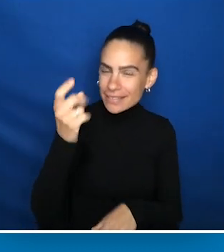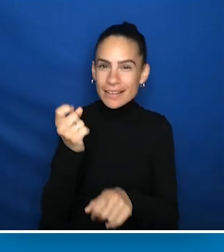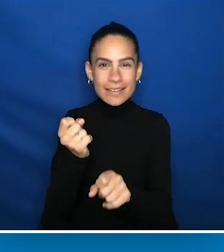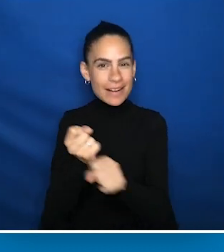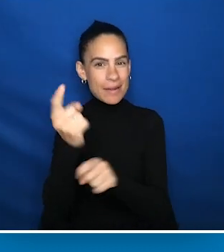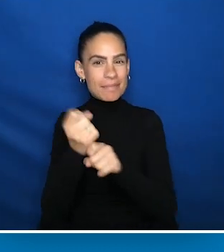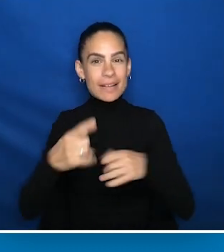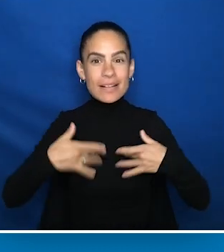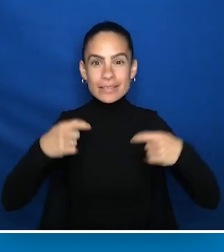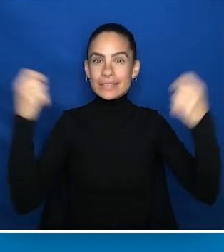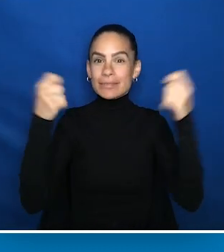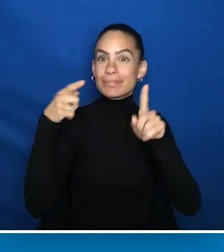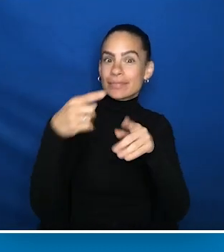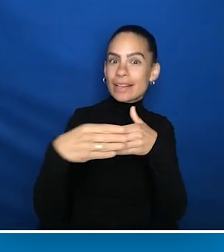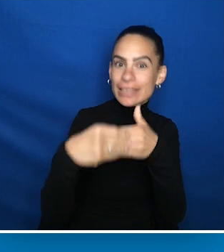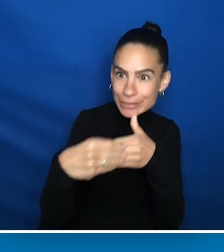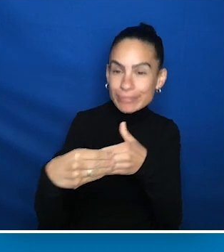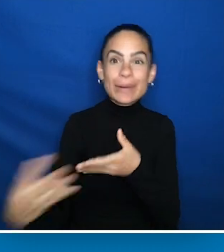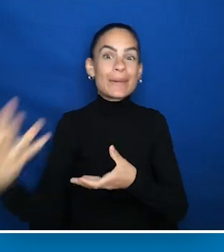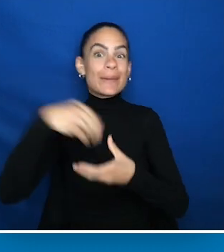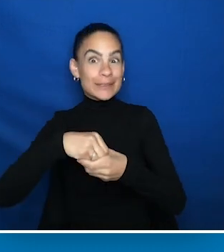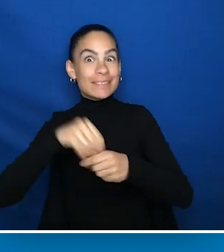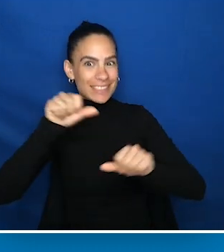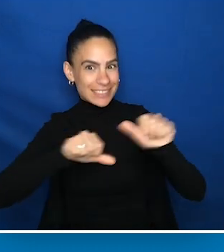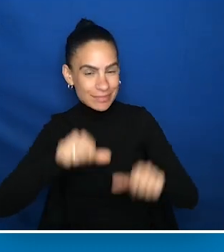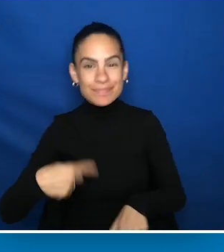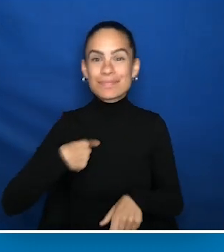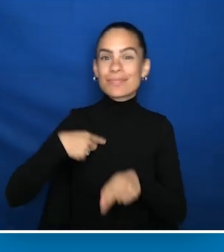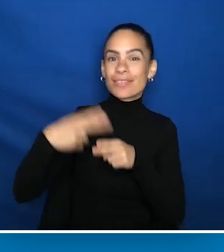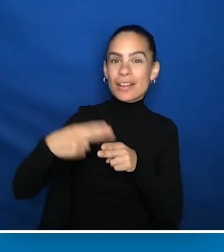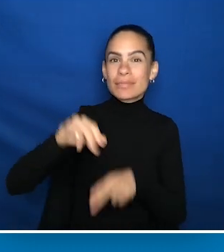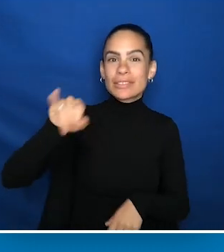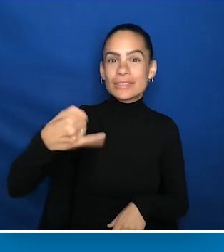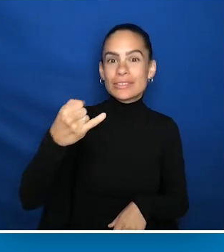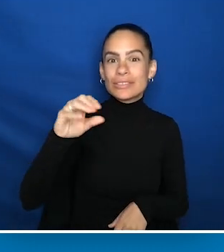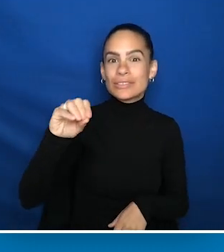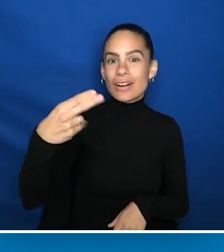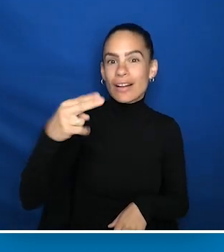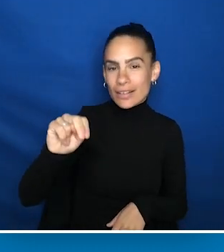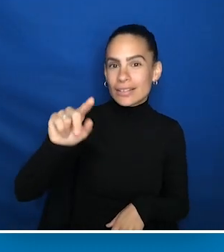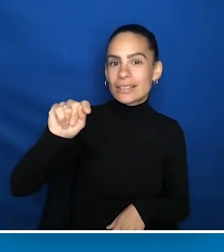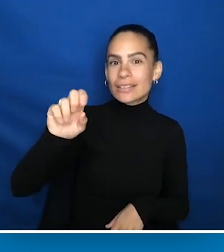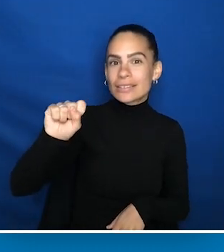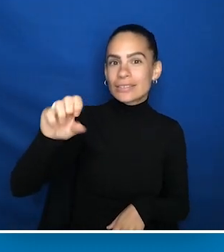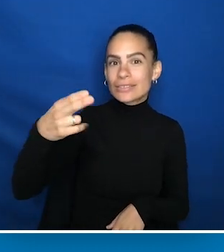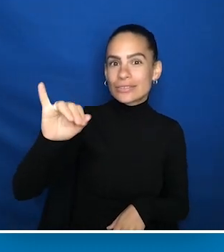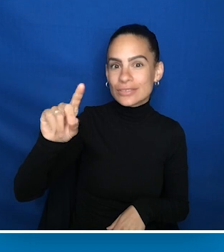Celebrating Leadership in Inclusive Science. My name is John Tschida. I'm a white man with graying, short hair and beard,